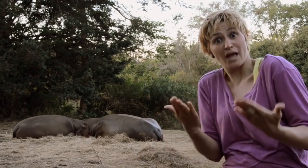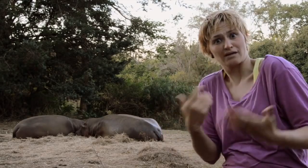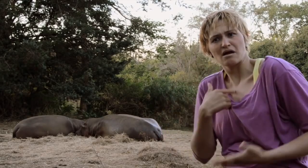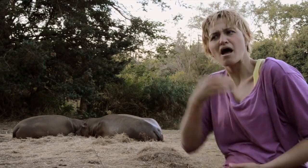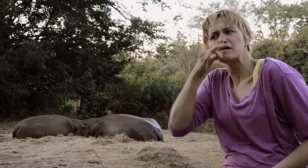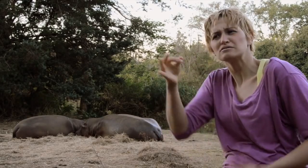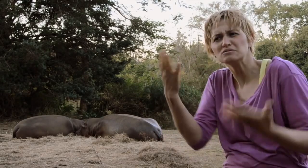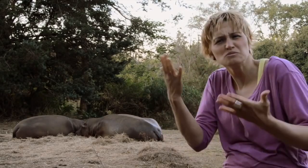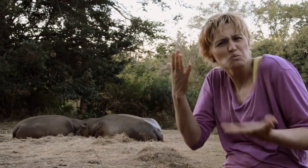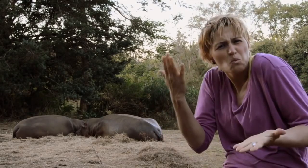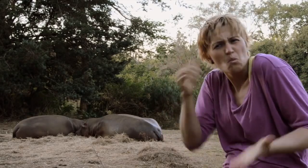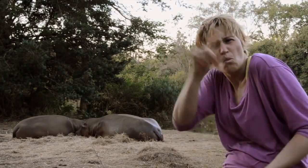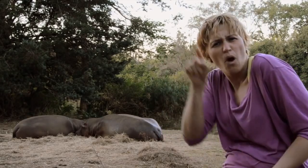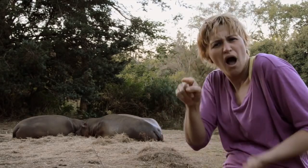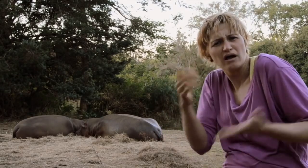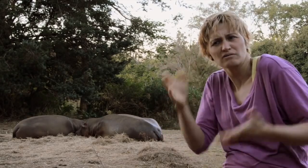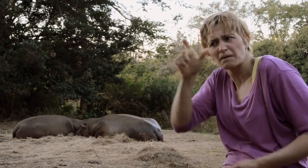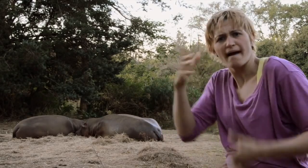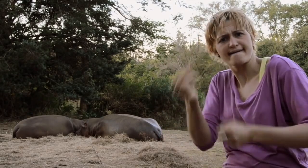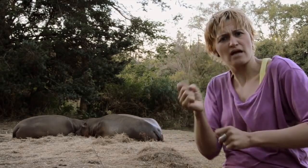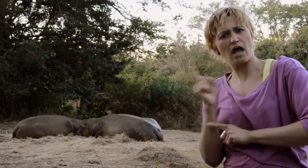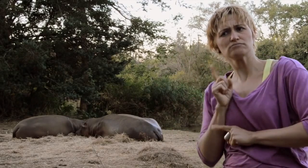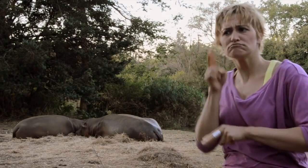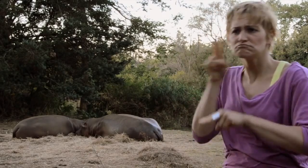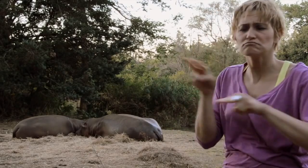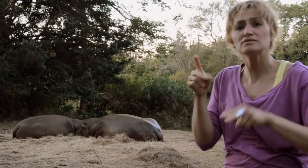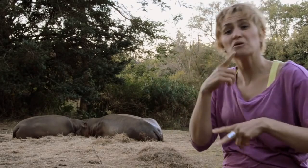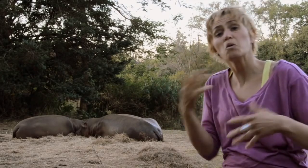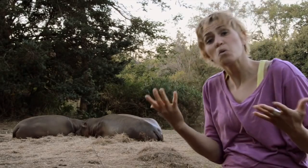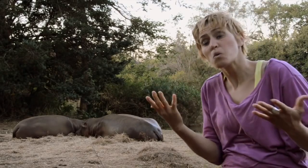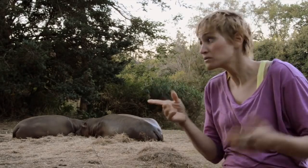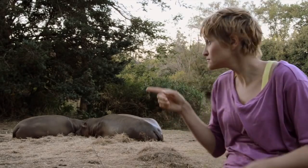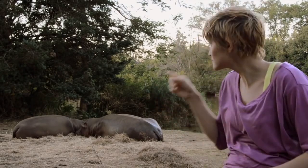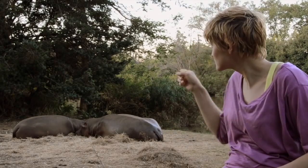us, waiting for us to finish. Today, I asked why there were guards with